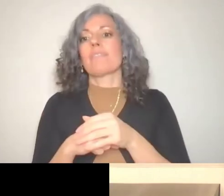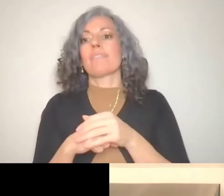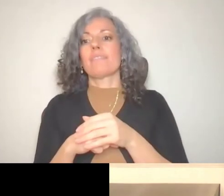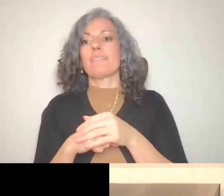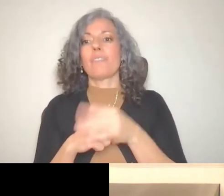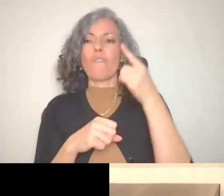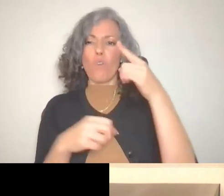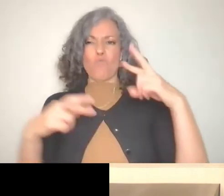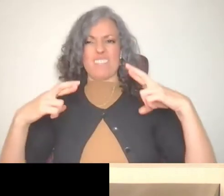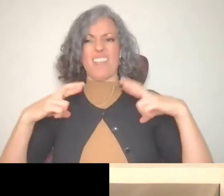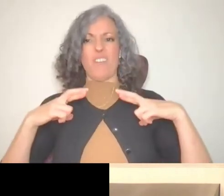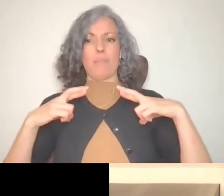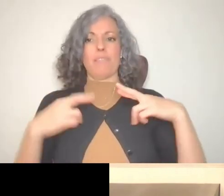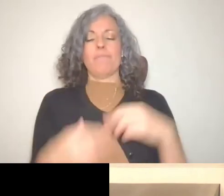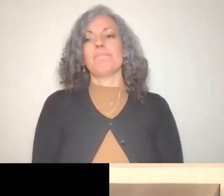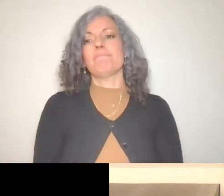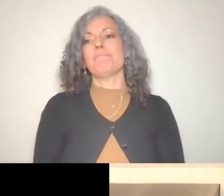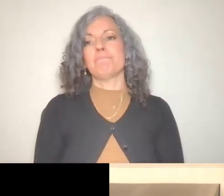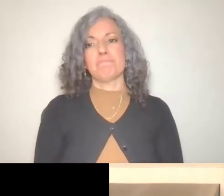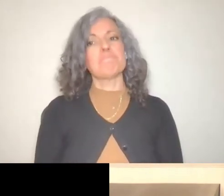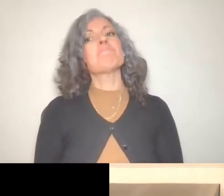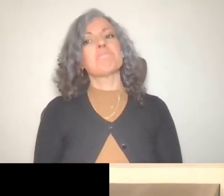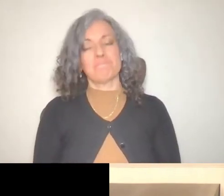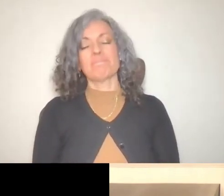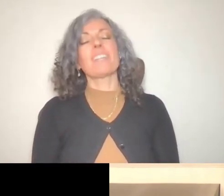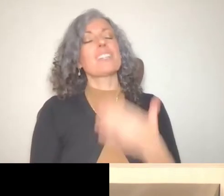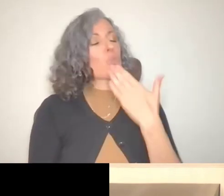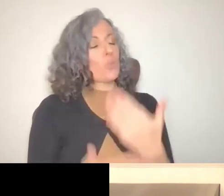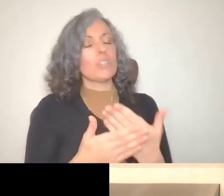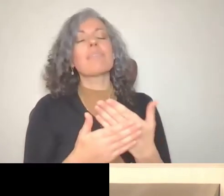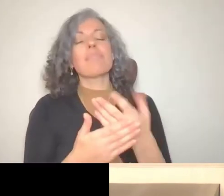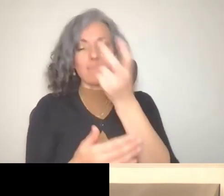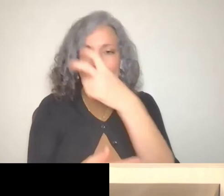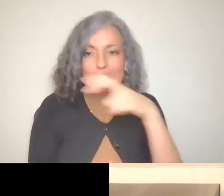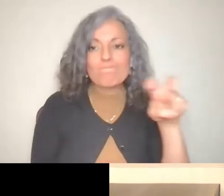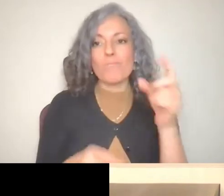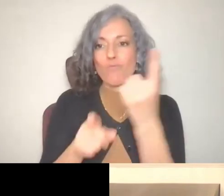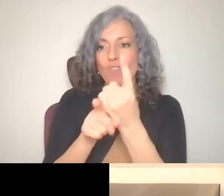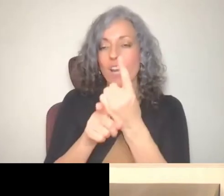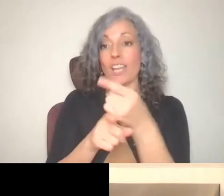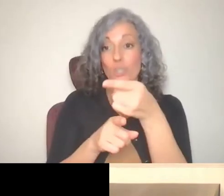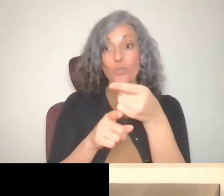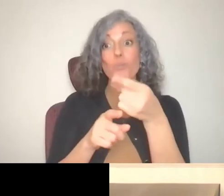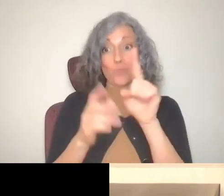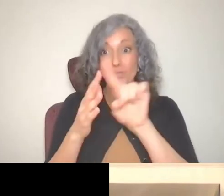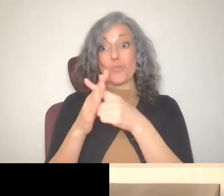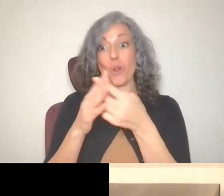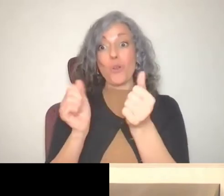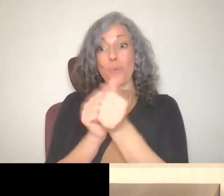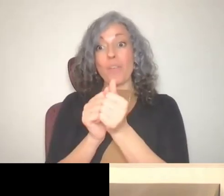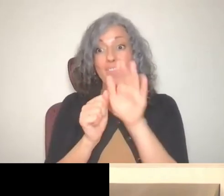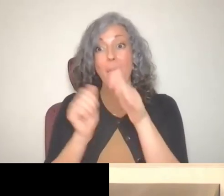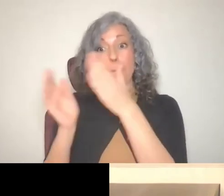Which is significant and that's a shift too because that's how I hadn't originally planned on, using your account for back